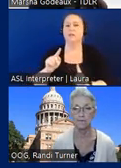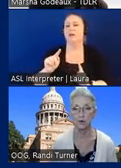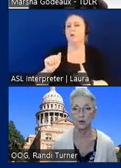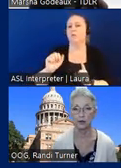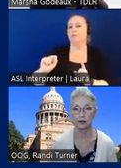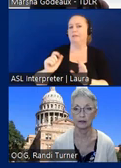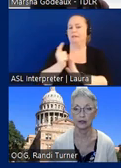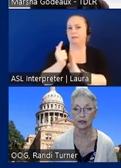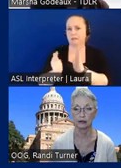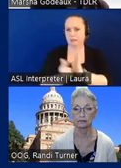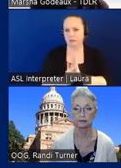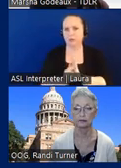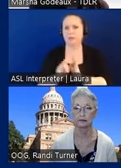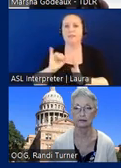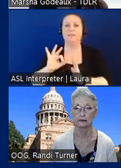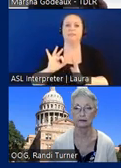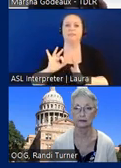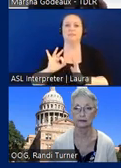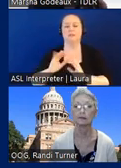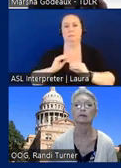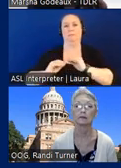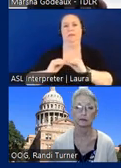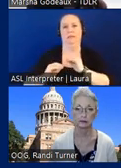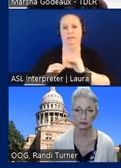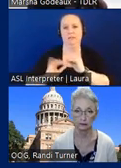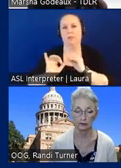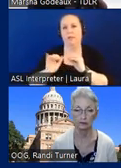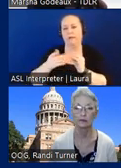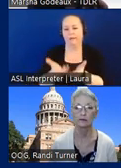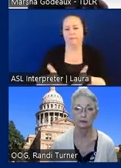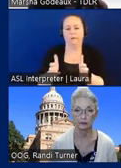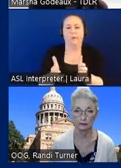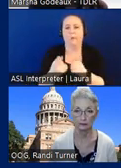have where if you do maintenance, so if you're just fixing a pothole or two in your parking lot